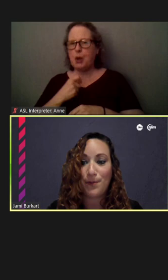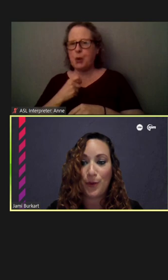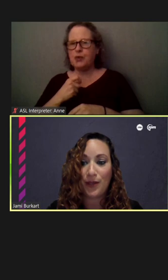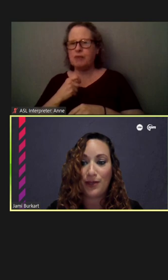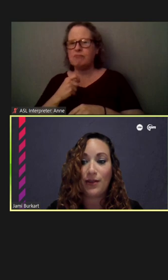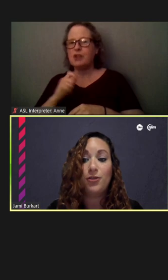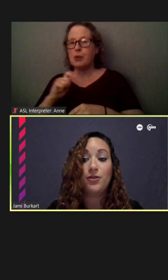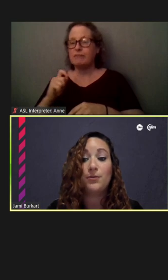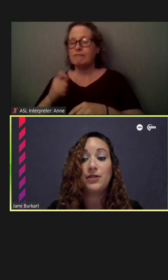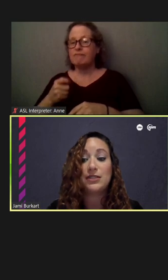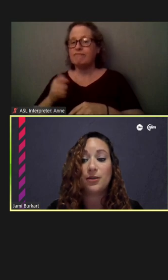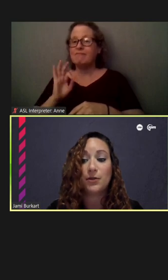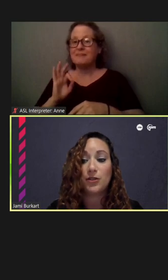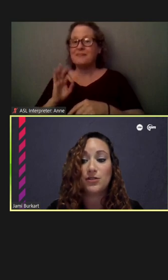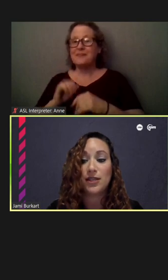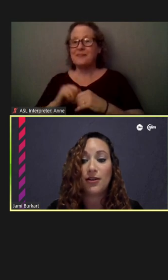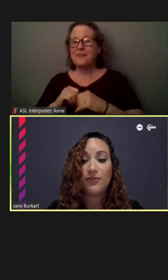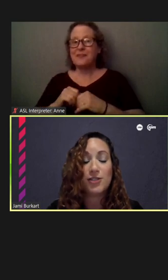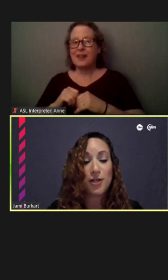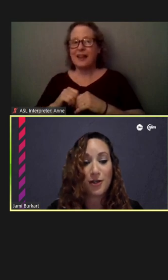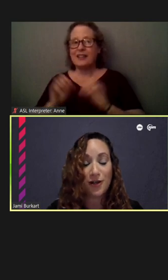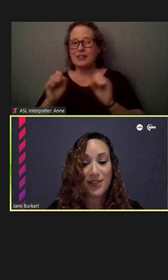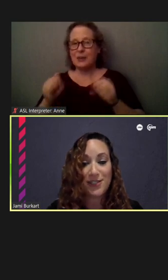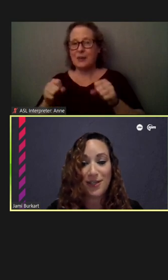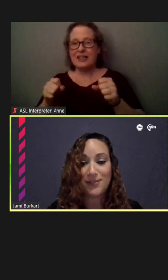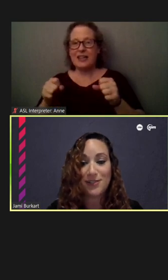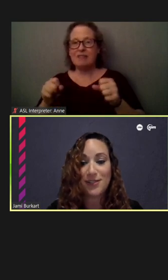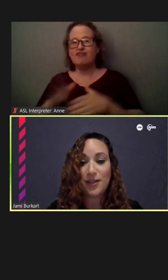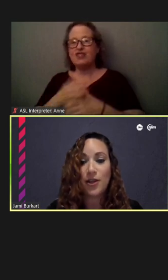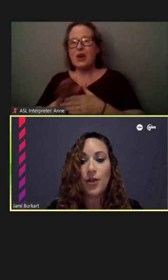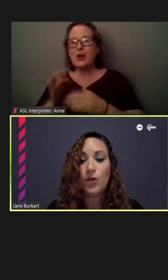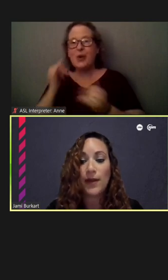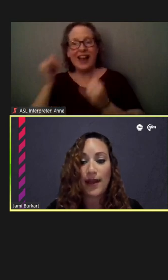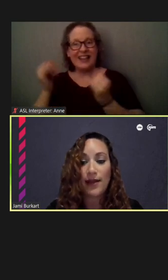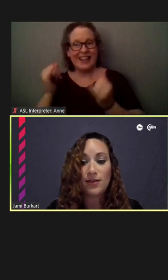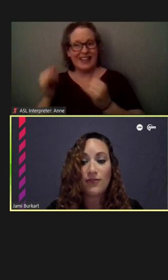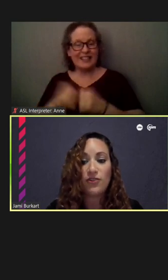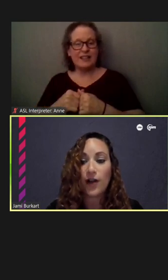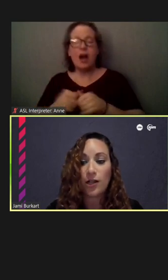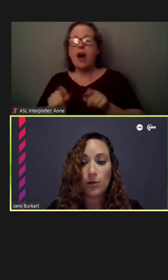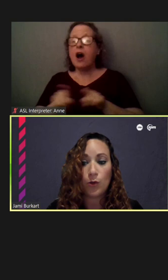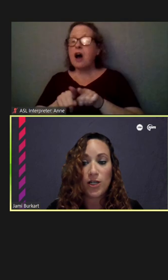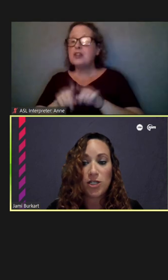that point you can please unmute yourself to share your ideas. We may ask a few follow-up questions